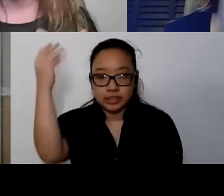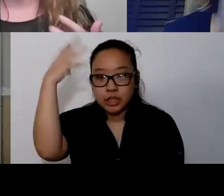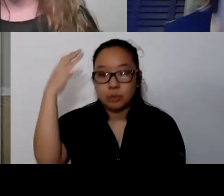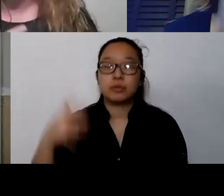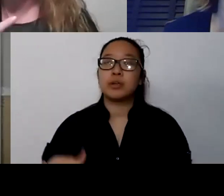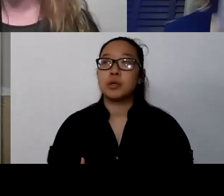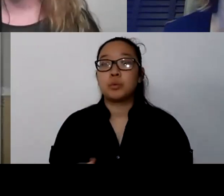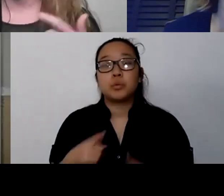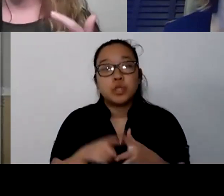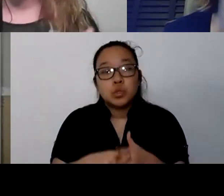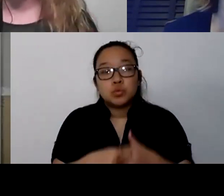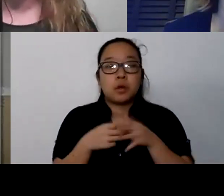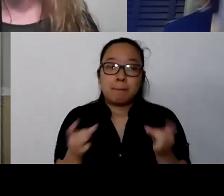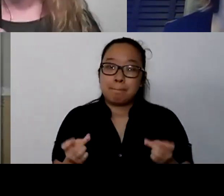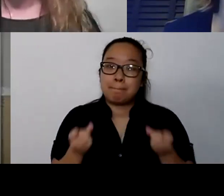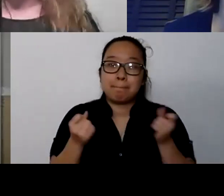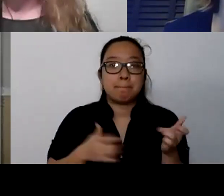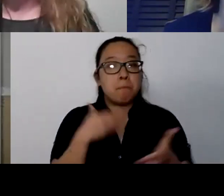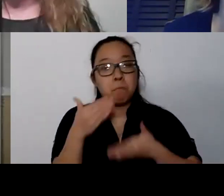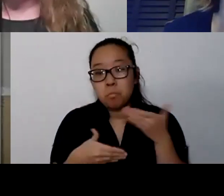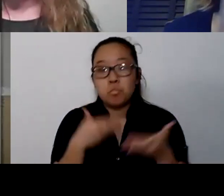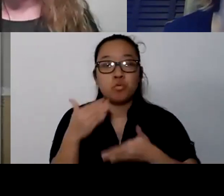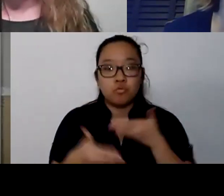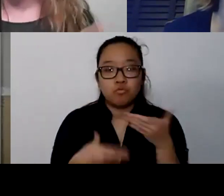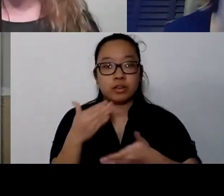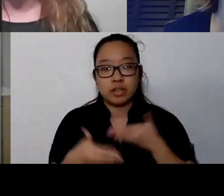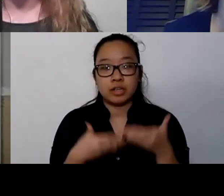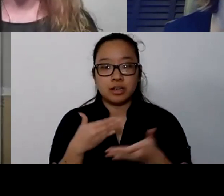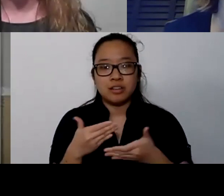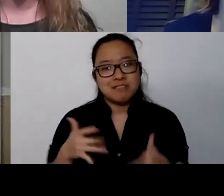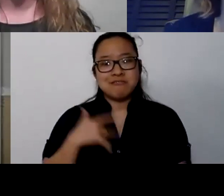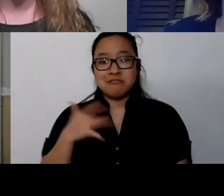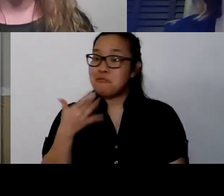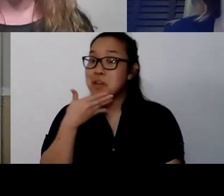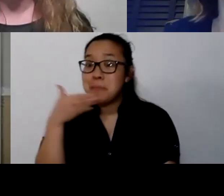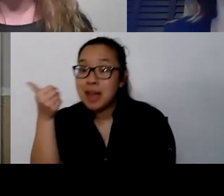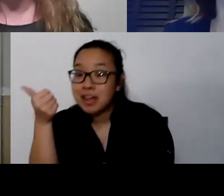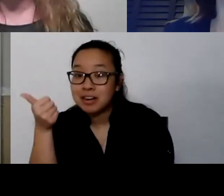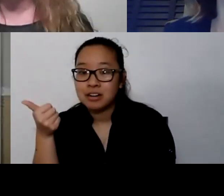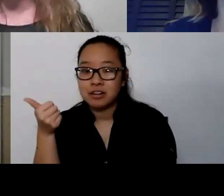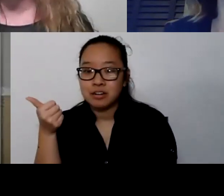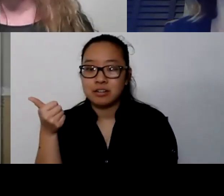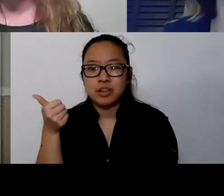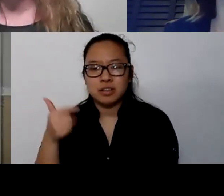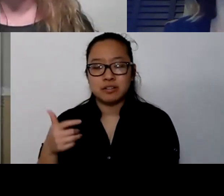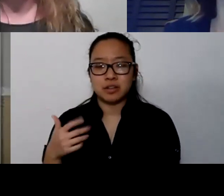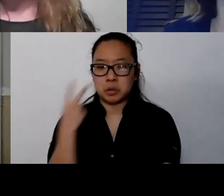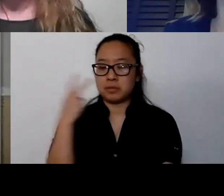and you get that energy moving. And usually, you feel better. Usually, you typically are like, "I'm glad I did that. I made it happen.